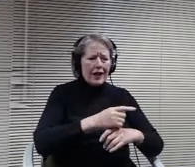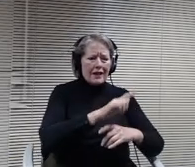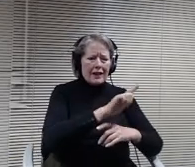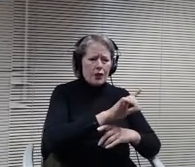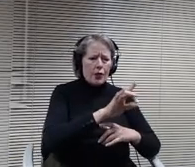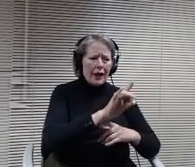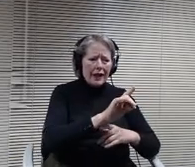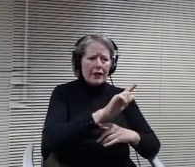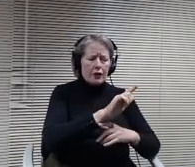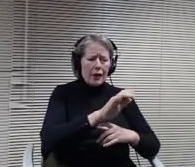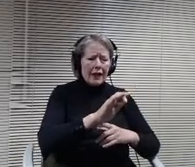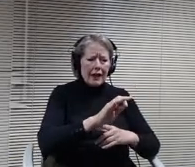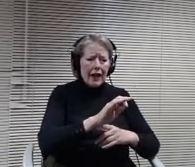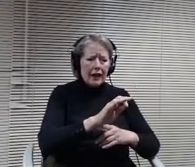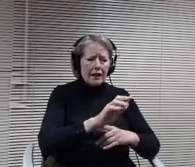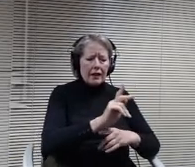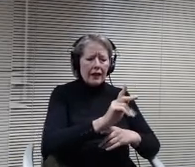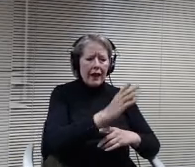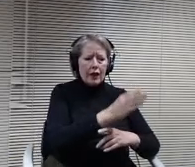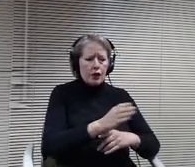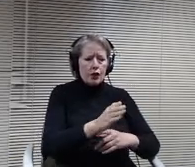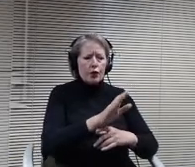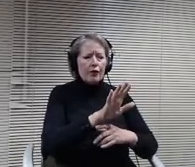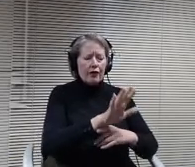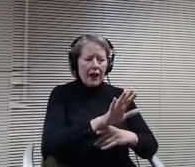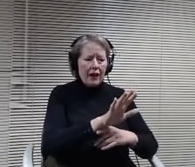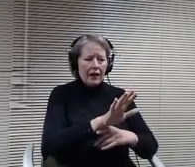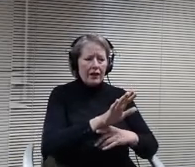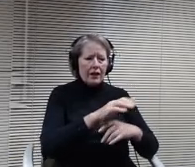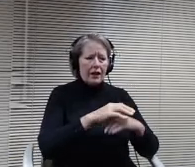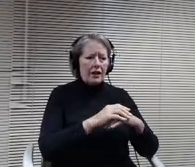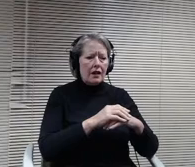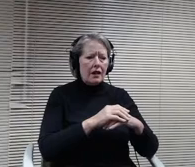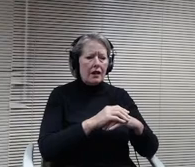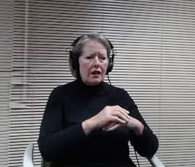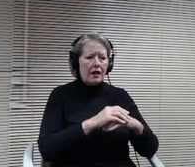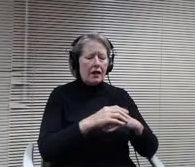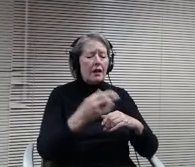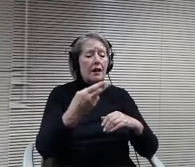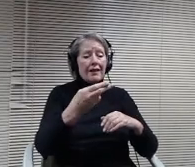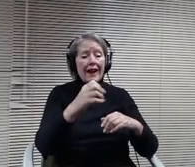Or K through five. The high school days are the 26th and 27th.